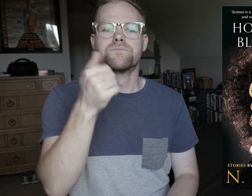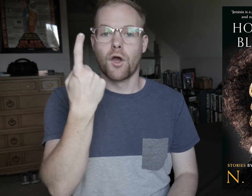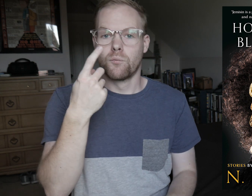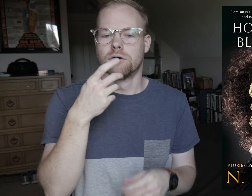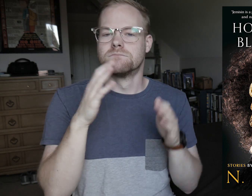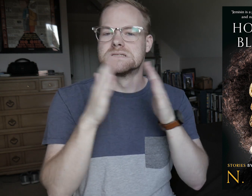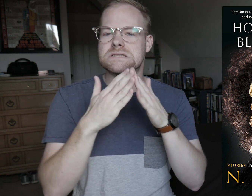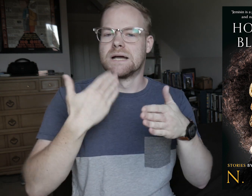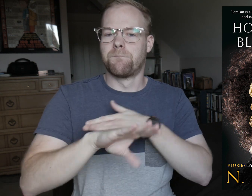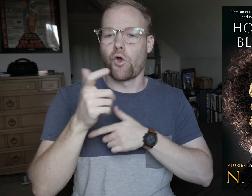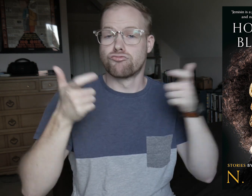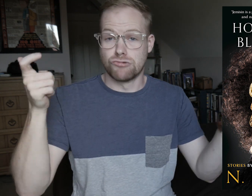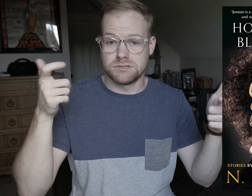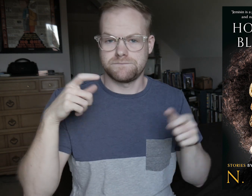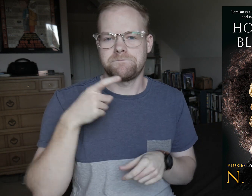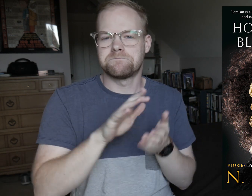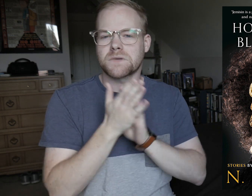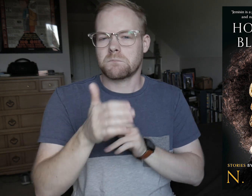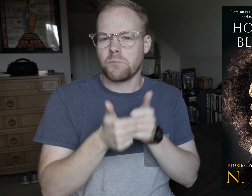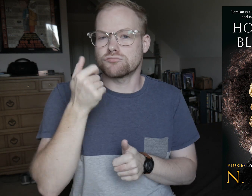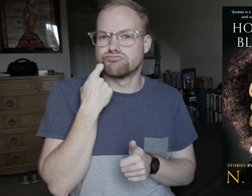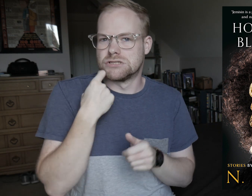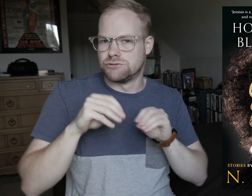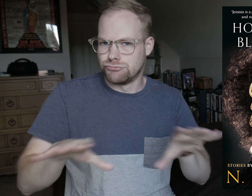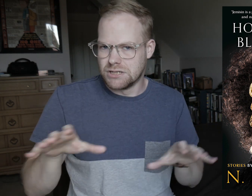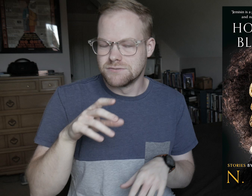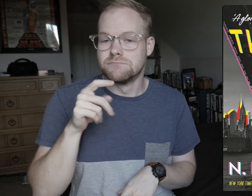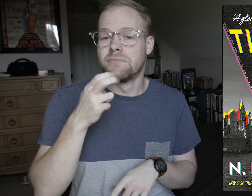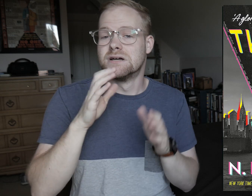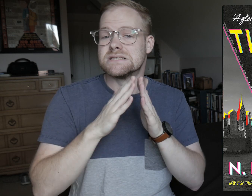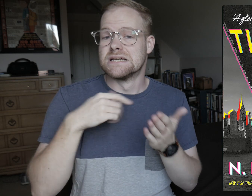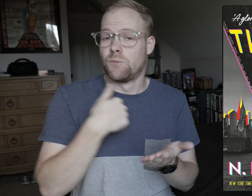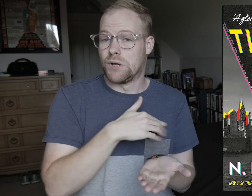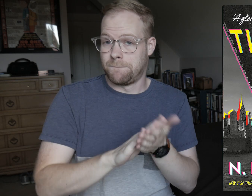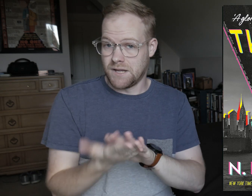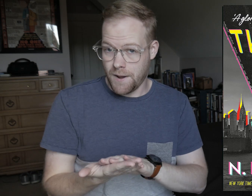Another one is The City Born Great, which became her most recent release, The City We Became.